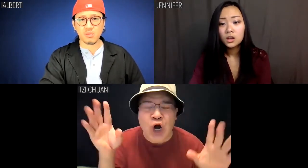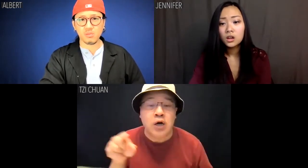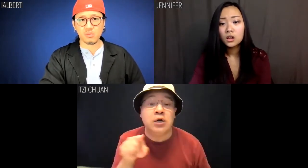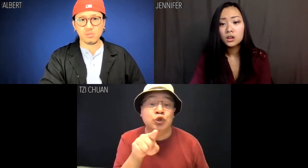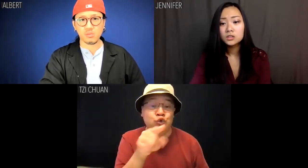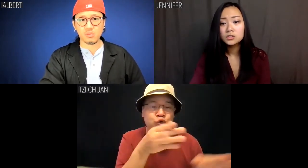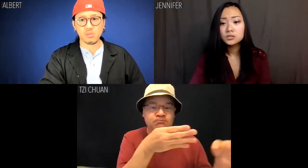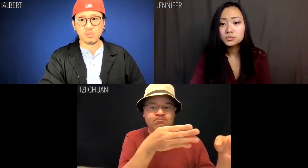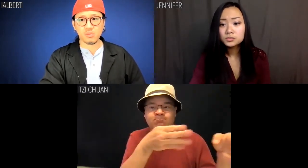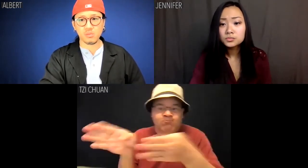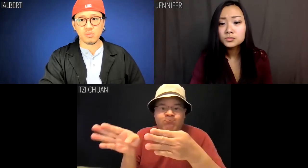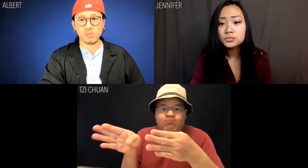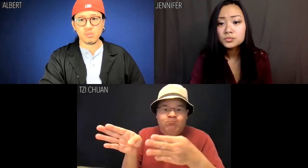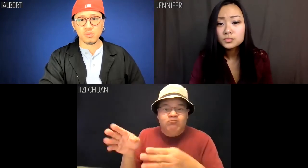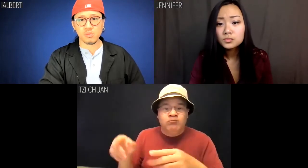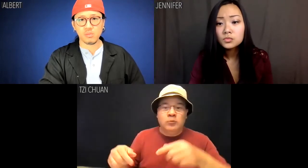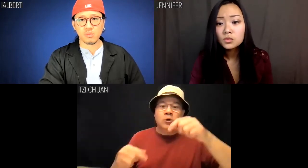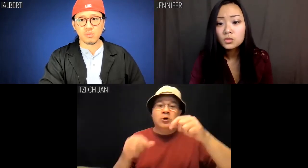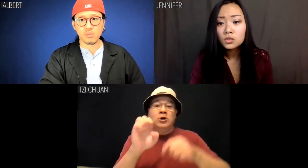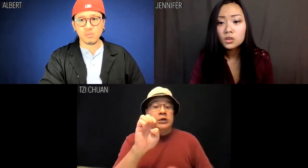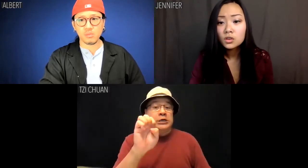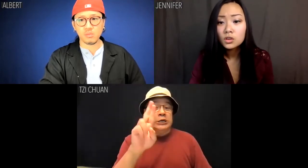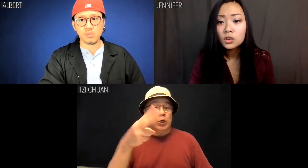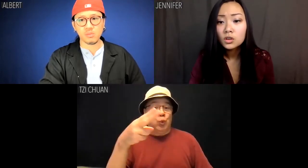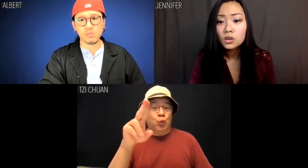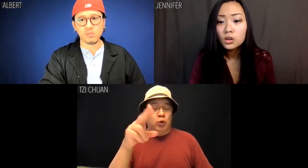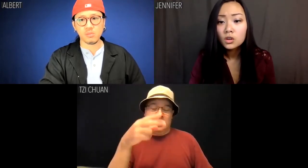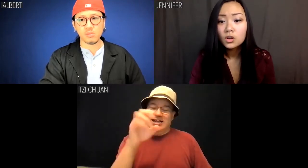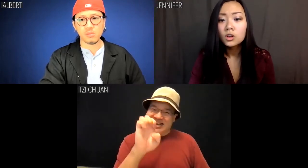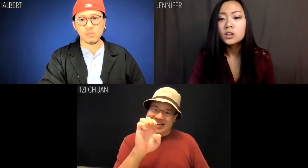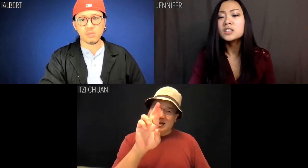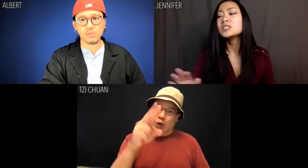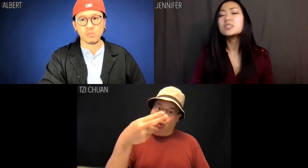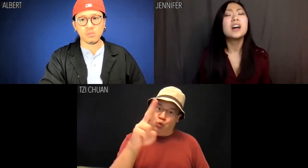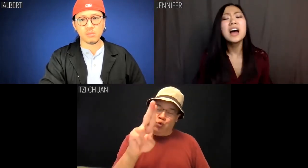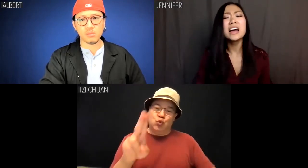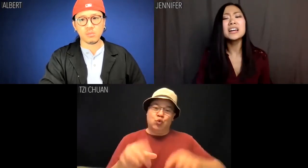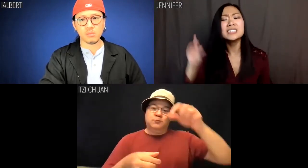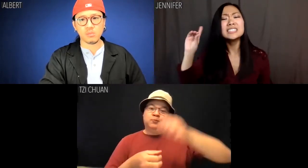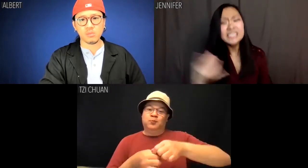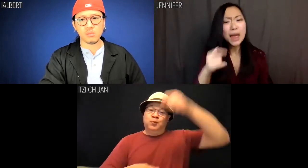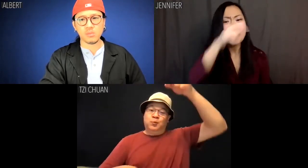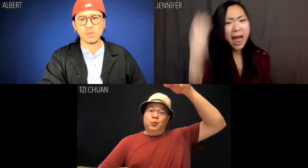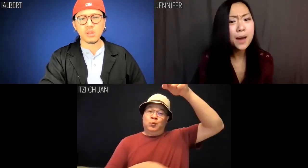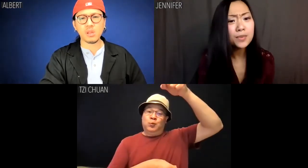You should have gone erhu. Jennifer: Goddammit, Albert.